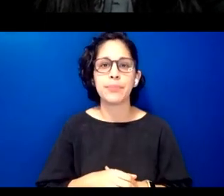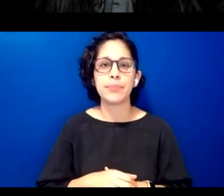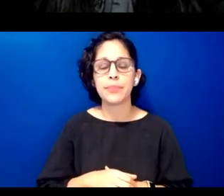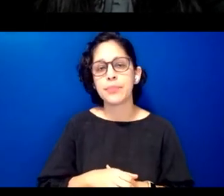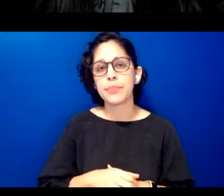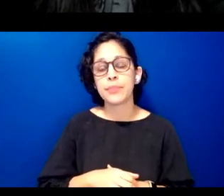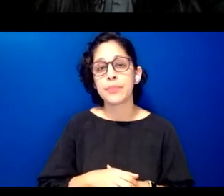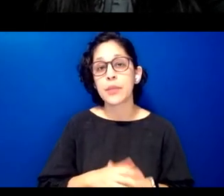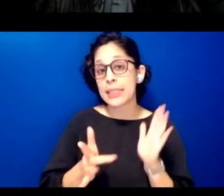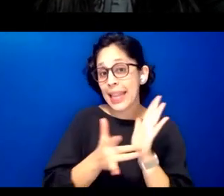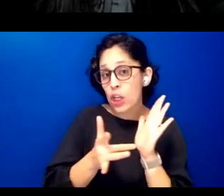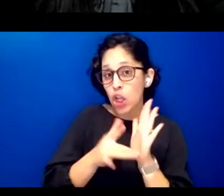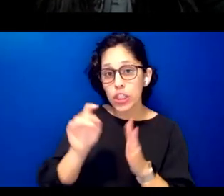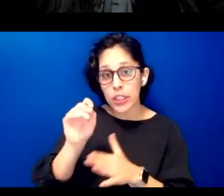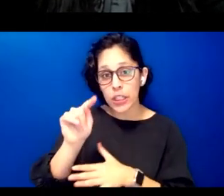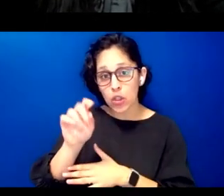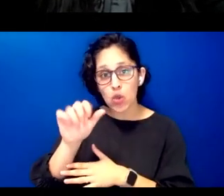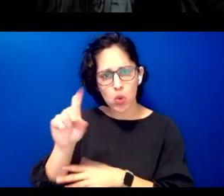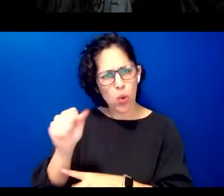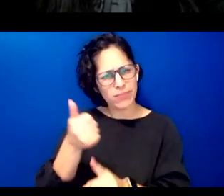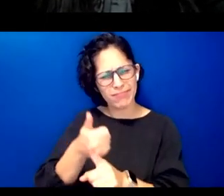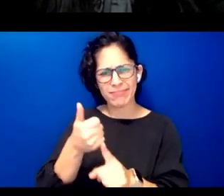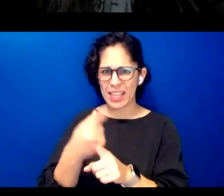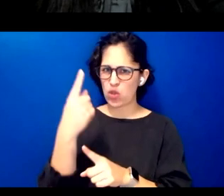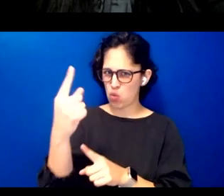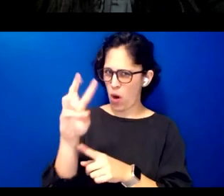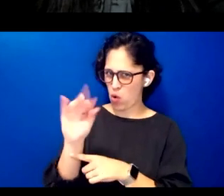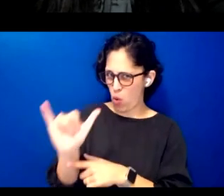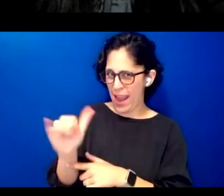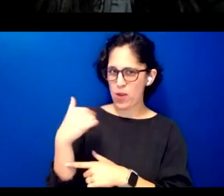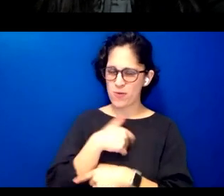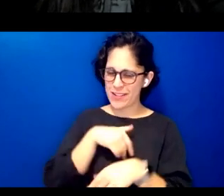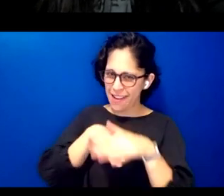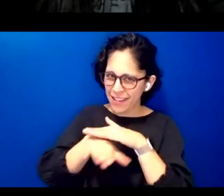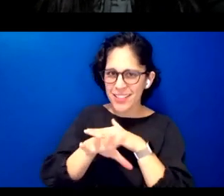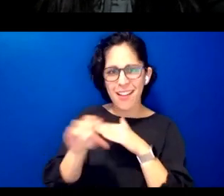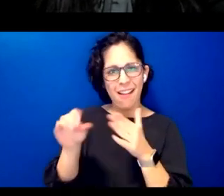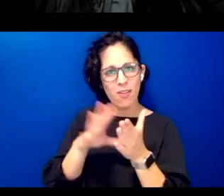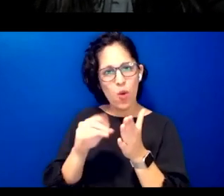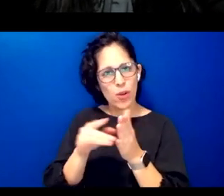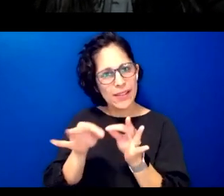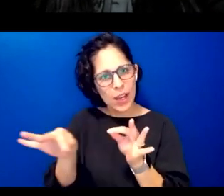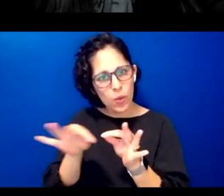technology are a medium with which we can access and learn language however we need